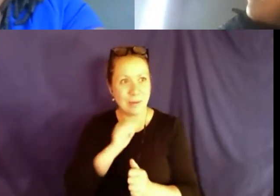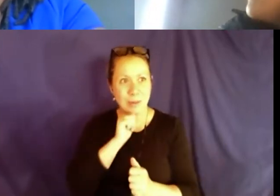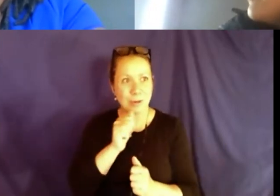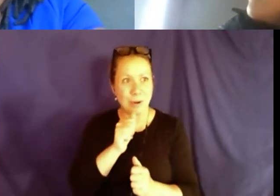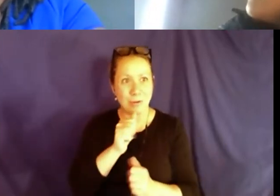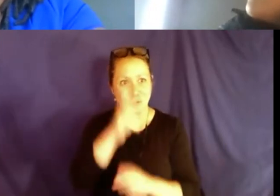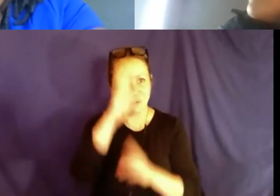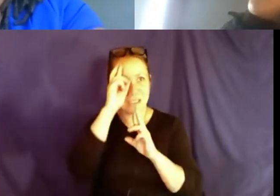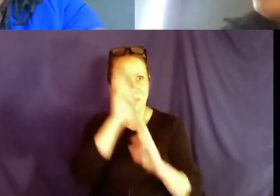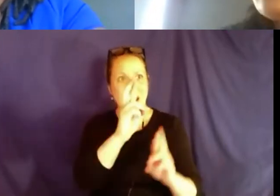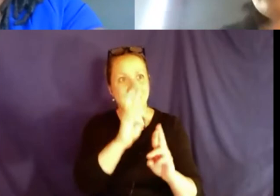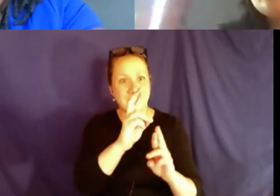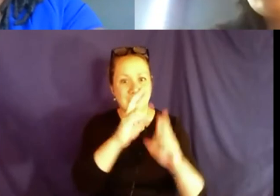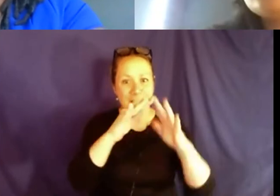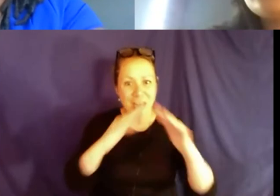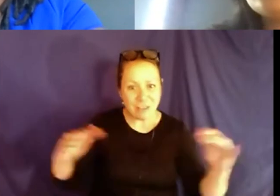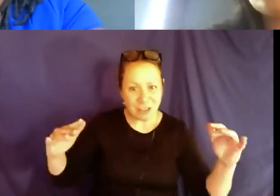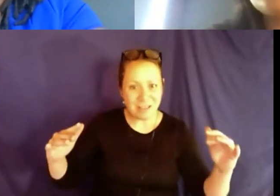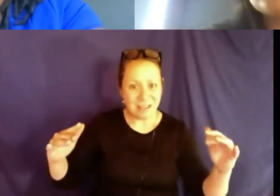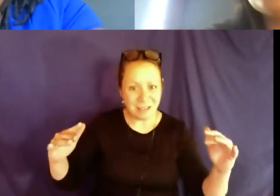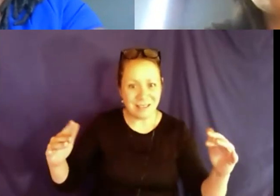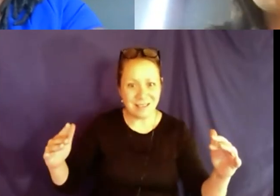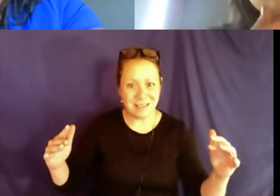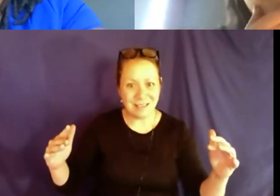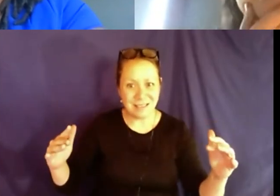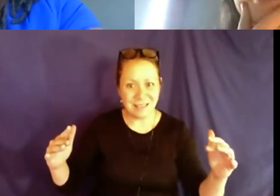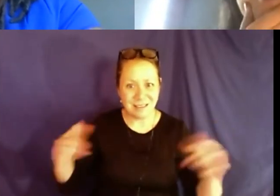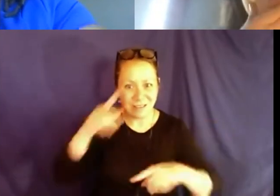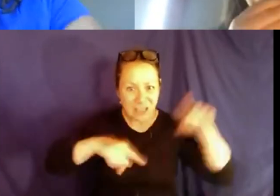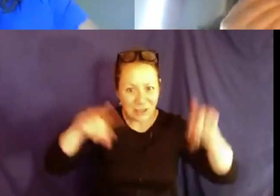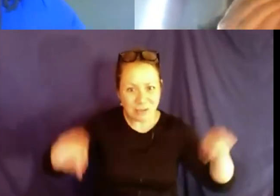learning that doesn't